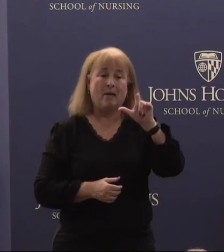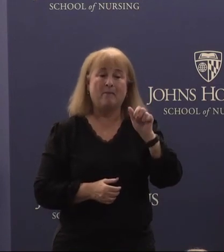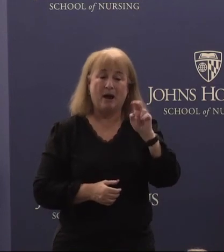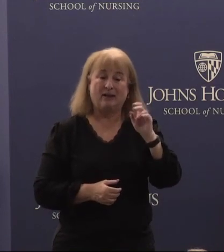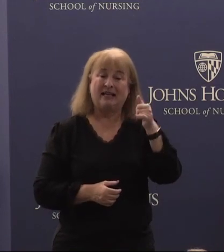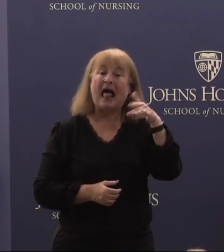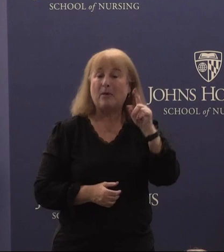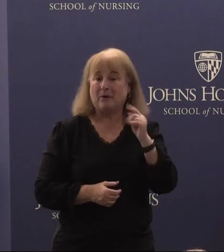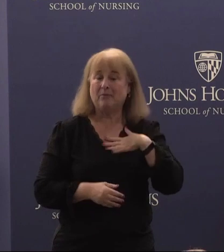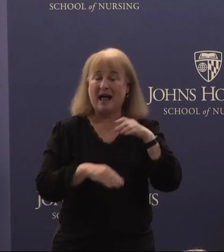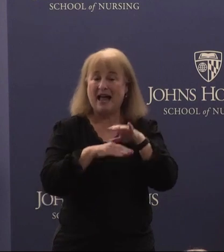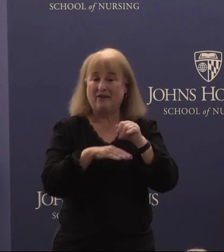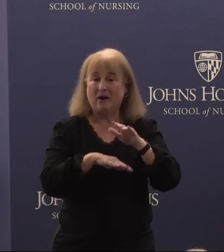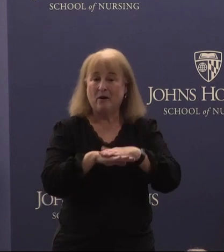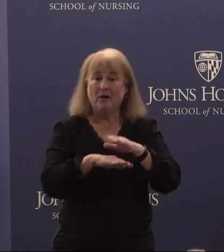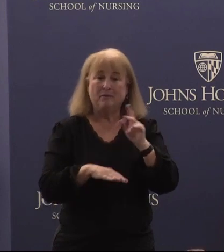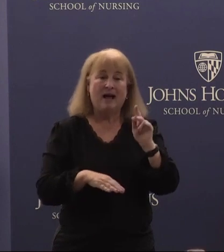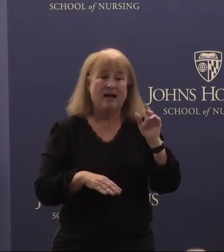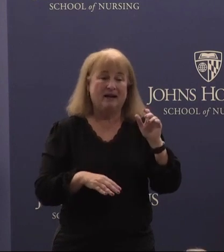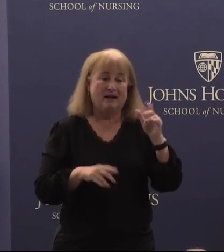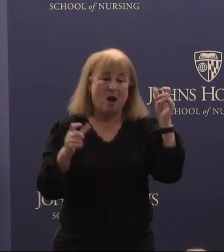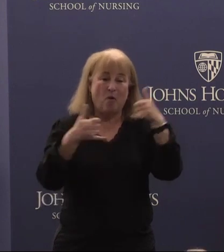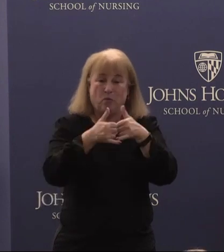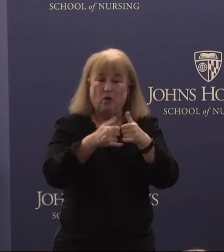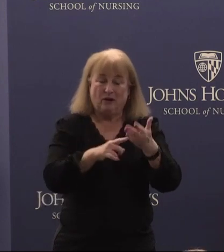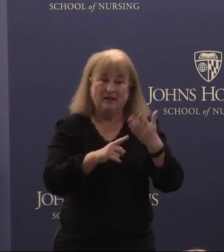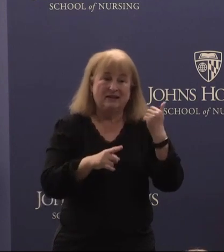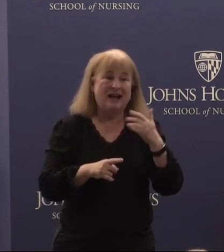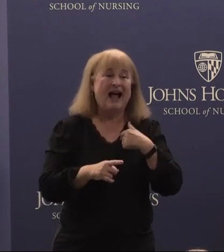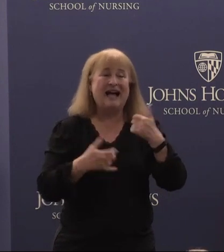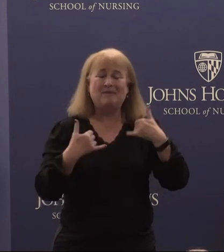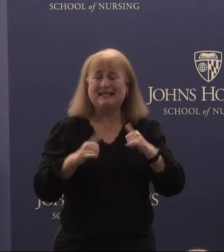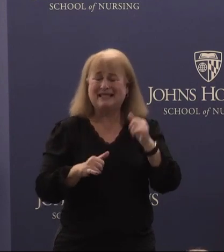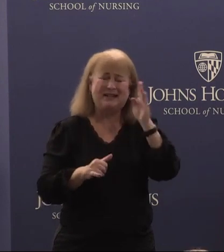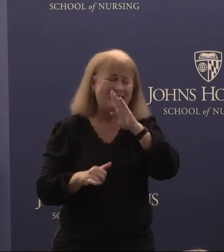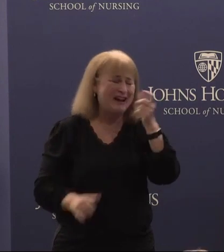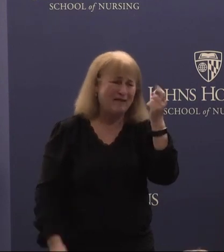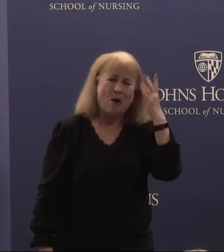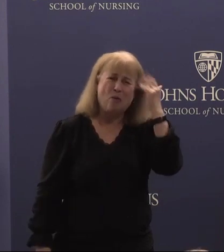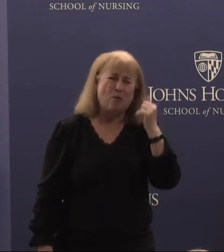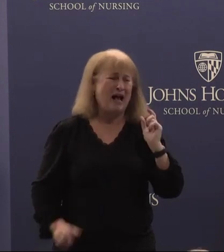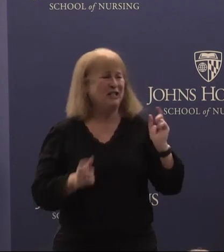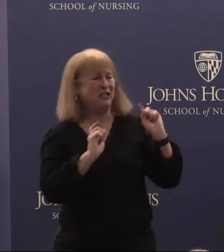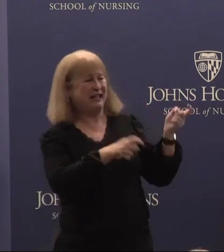my adviser on my K award and I still will never understand why she gave me the time of day I have